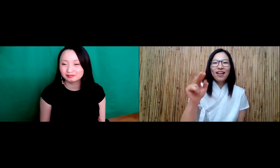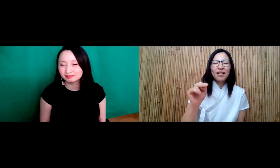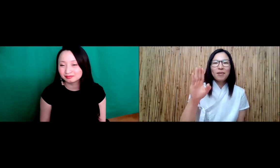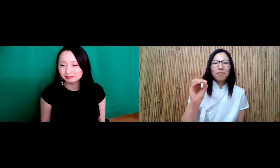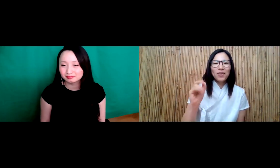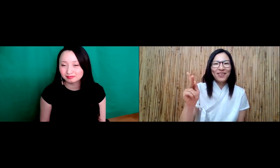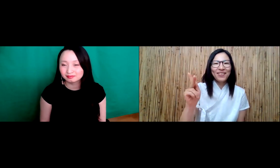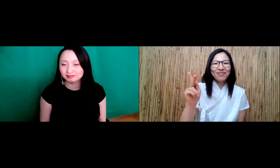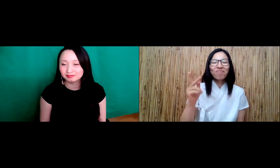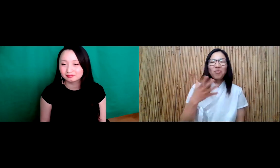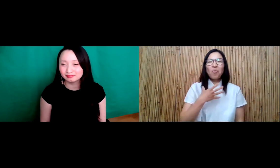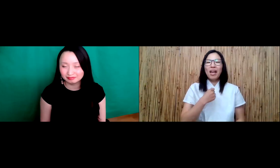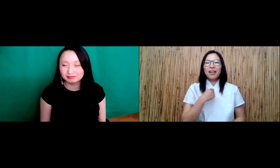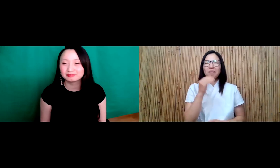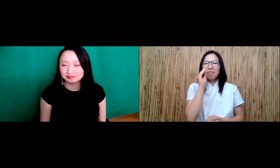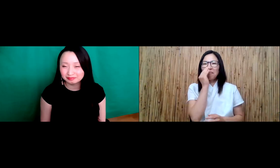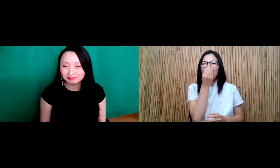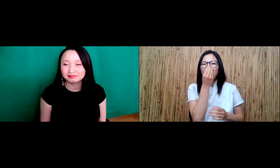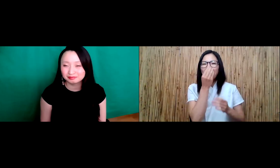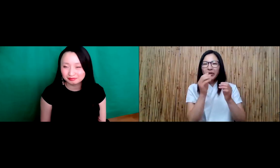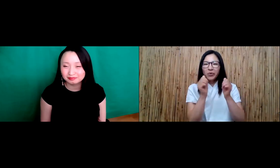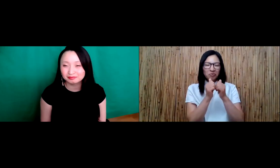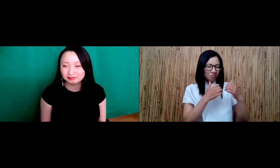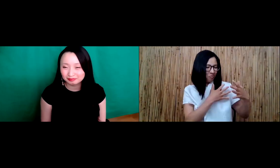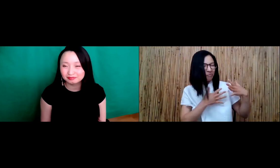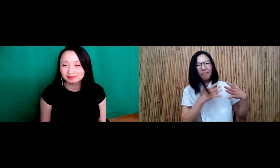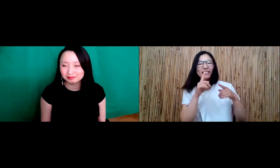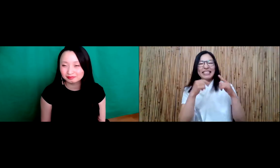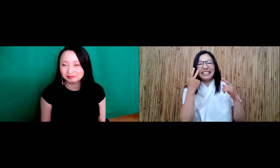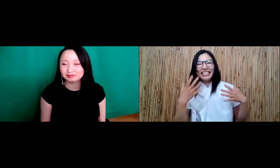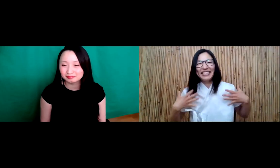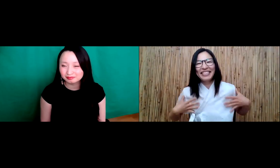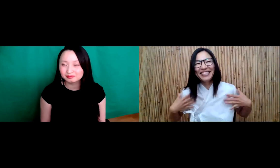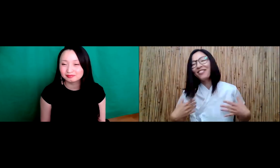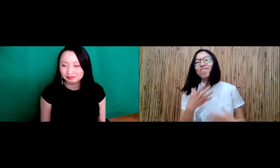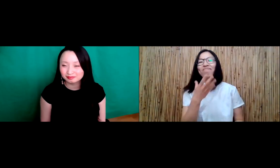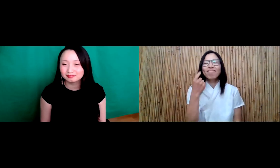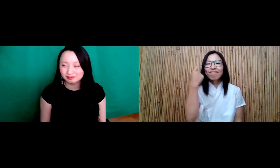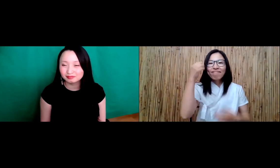Korean attire called handbook. And there are some flowers on here. It's a